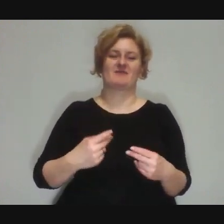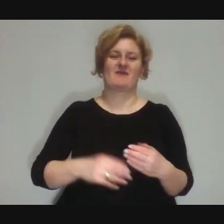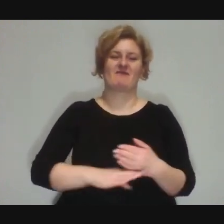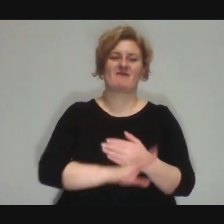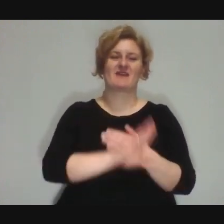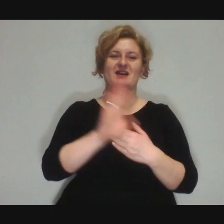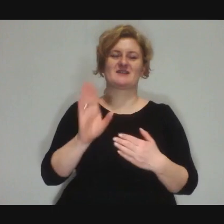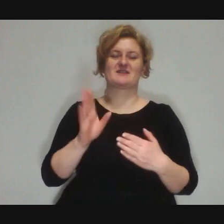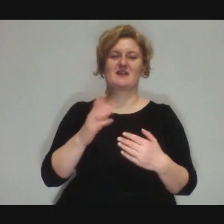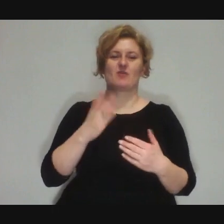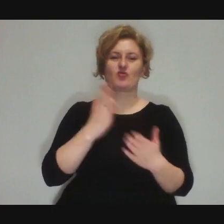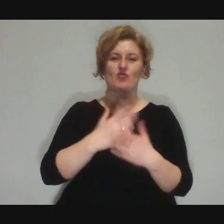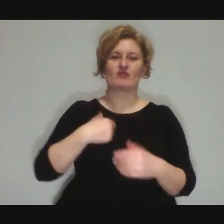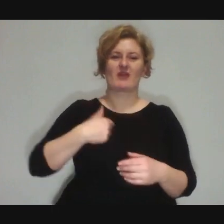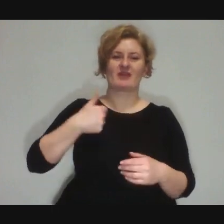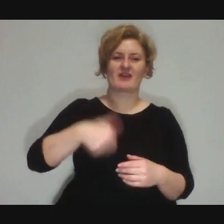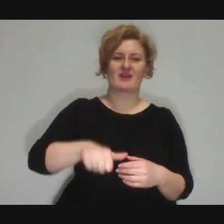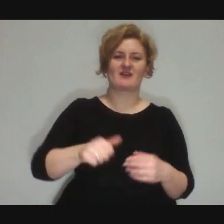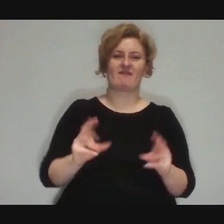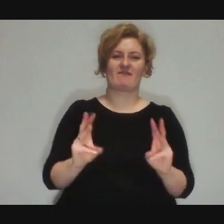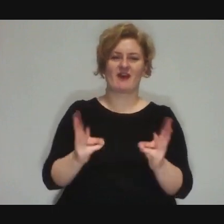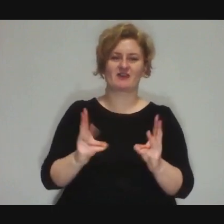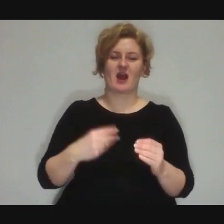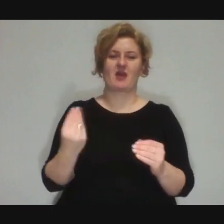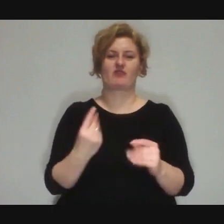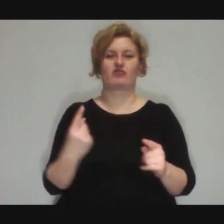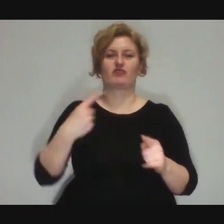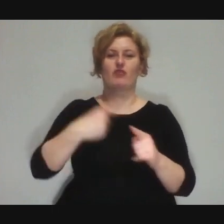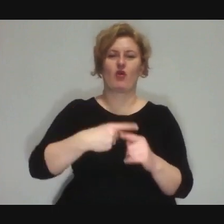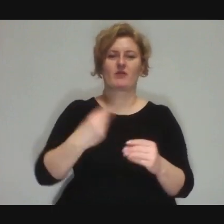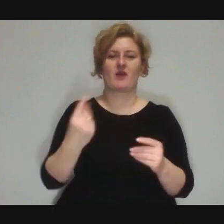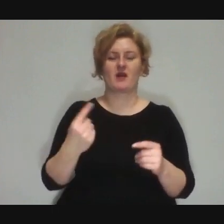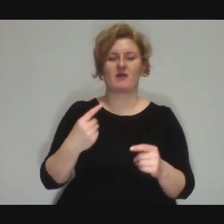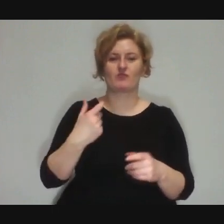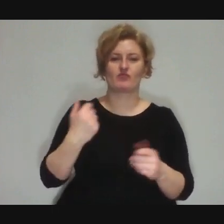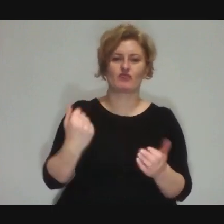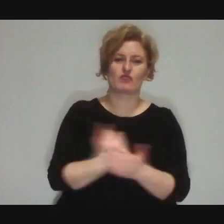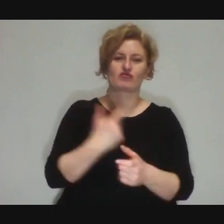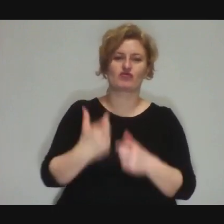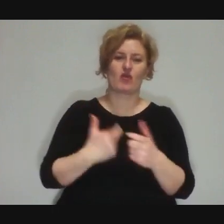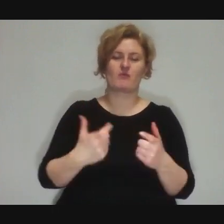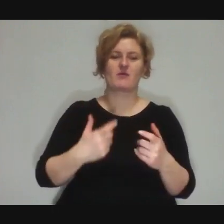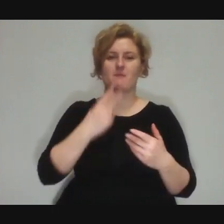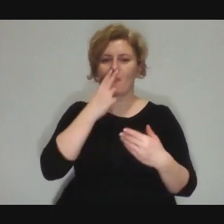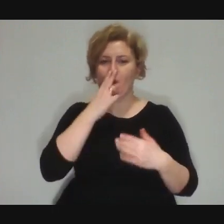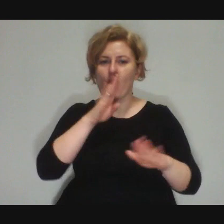I've been doing these workshops for a week and now I still have to think about the show... Ayyyy.... What's all this for... And those people, too,